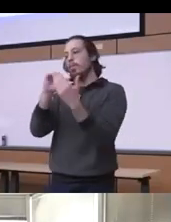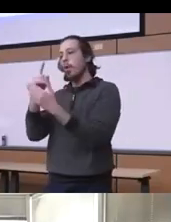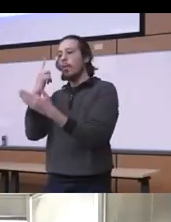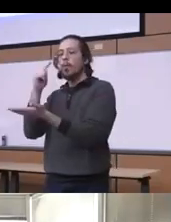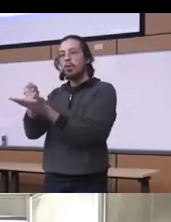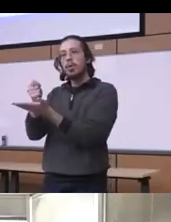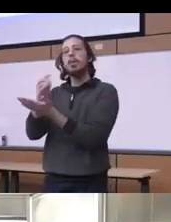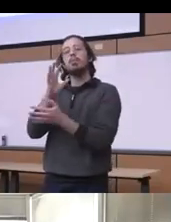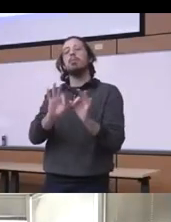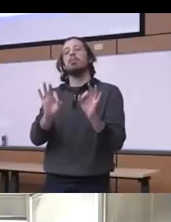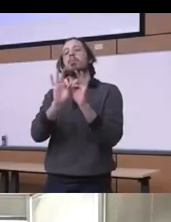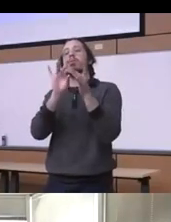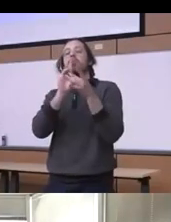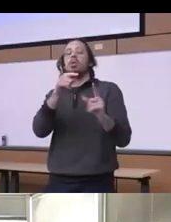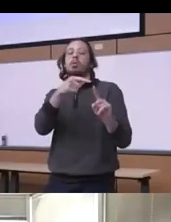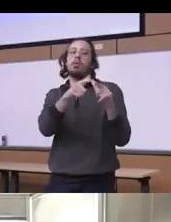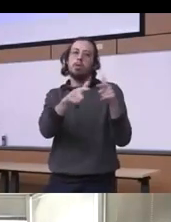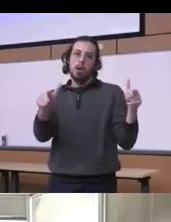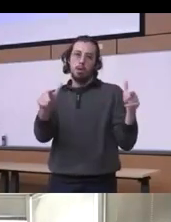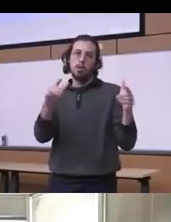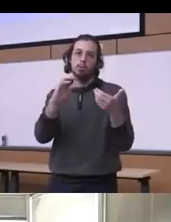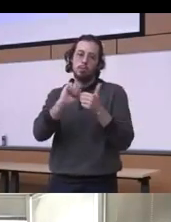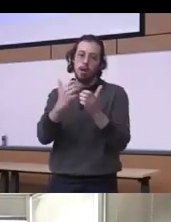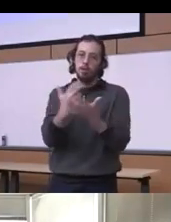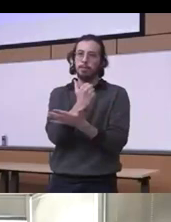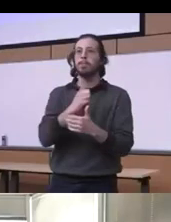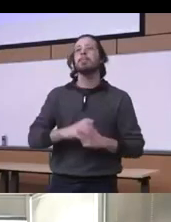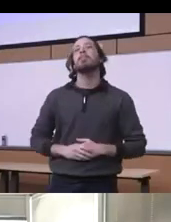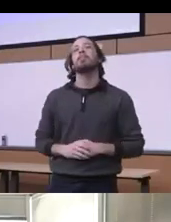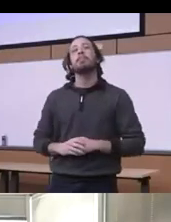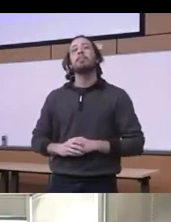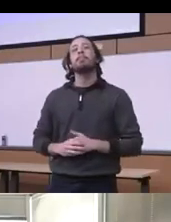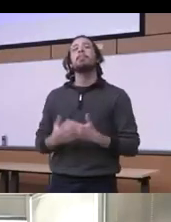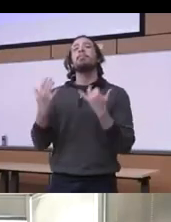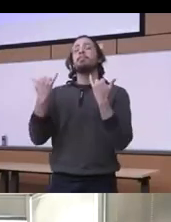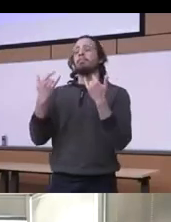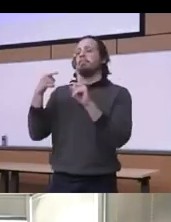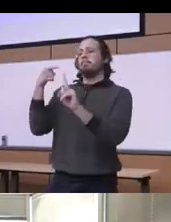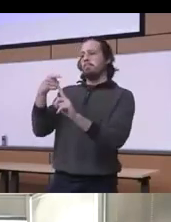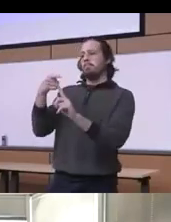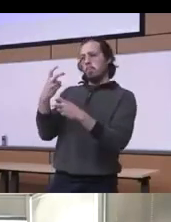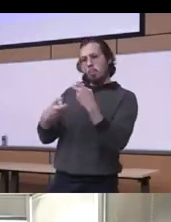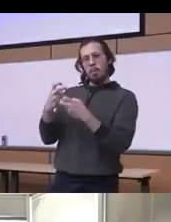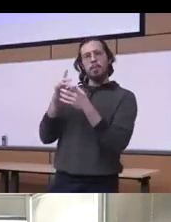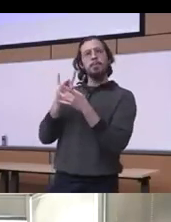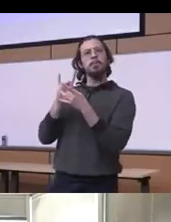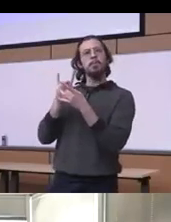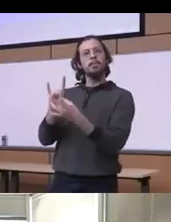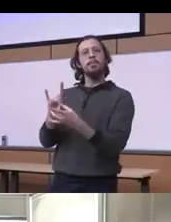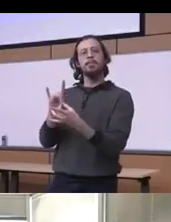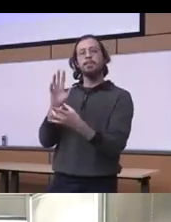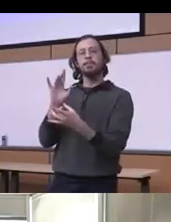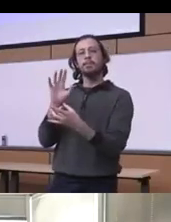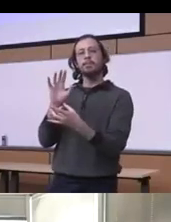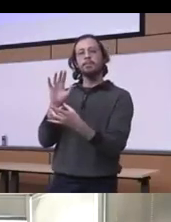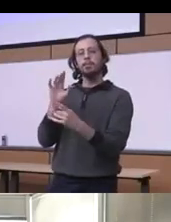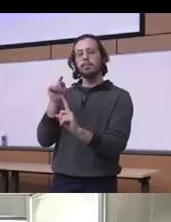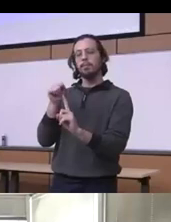that we use so the scope of a problem moving on now to really the uh the uh uh you know the racial